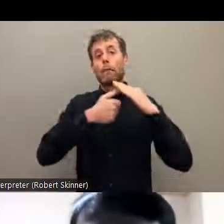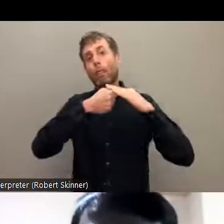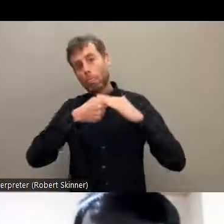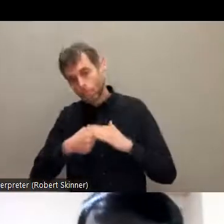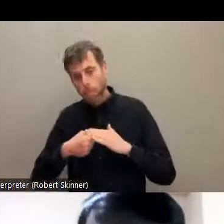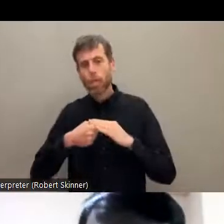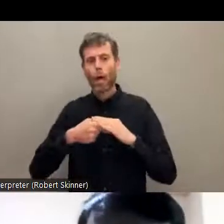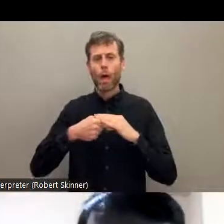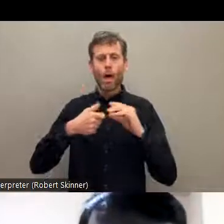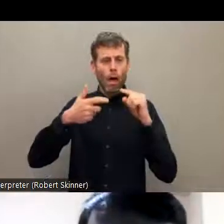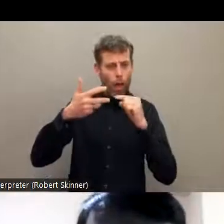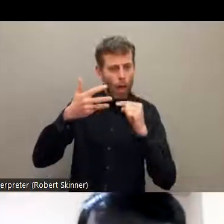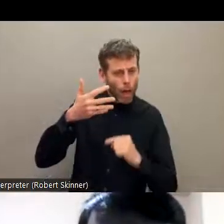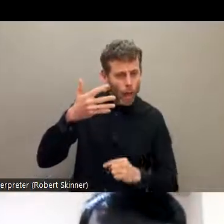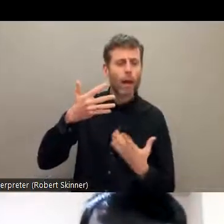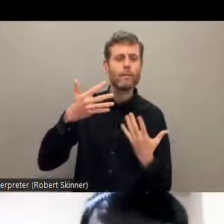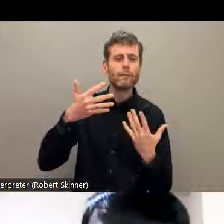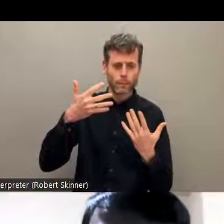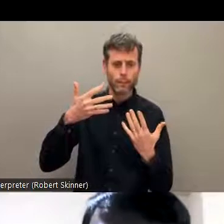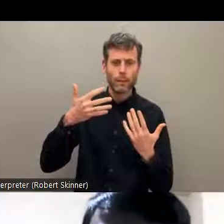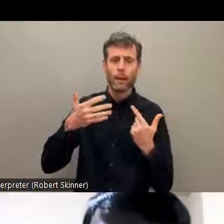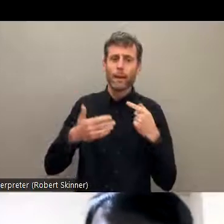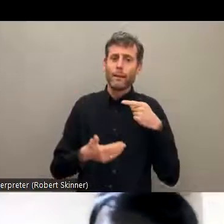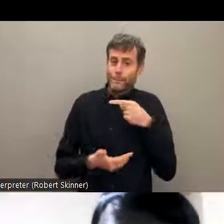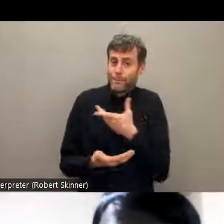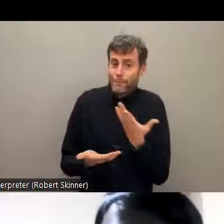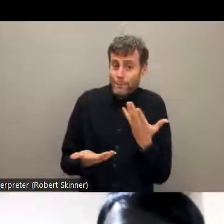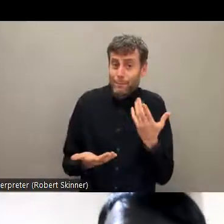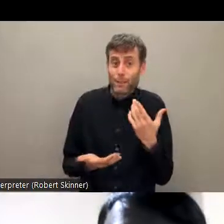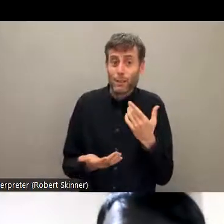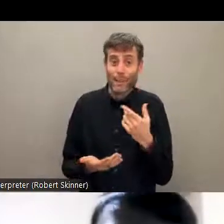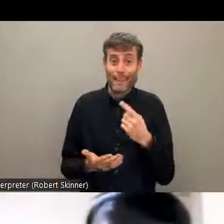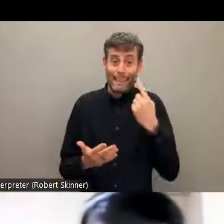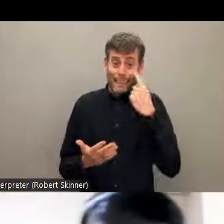disability. And they're also discrimination on the